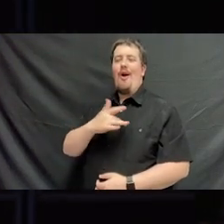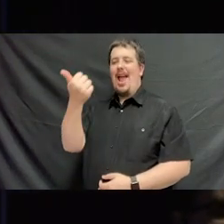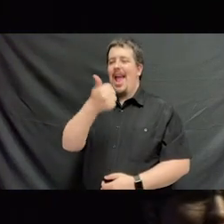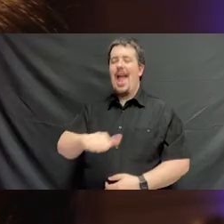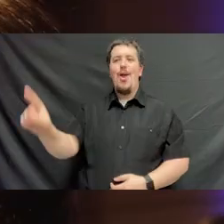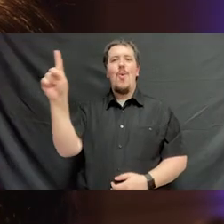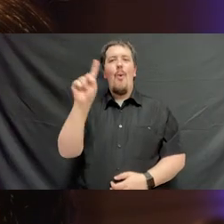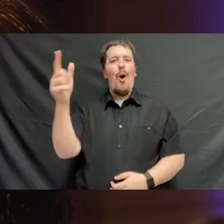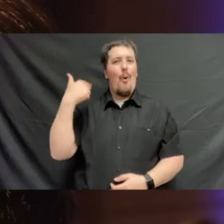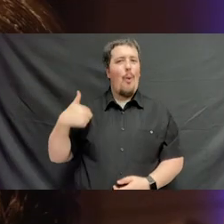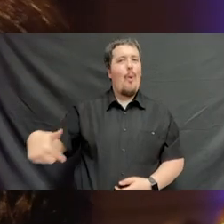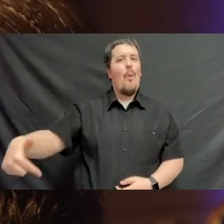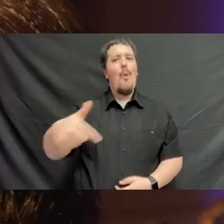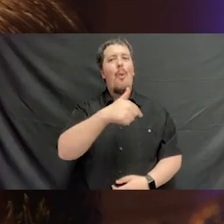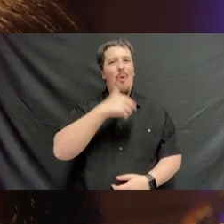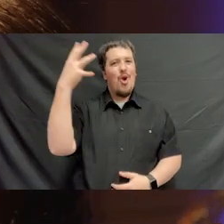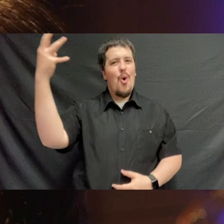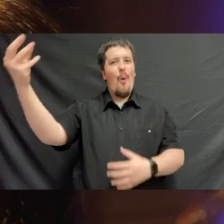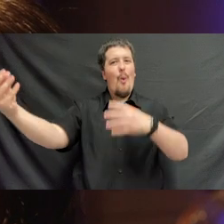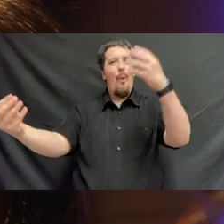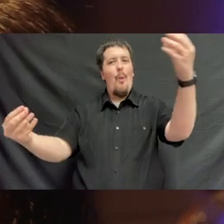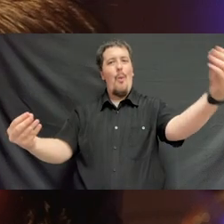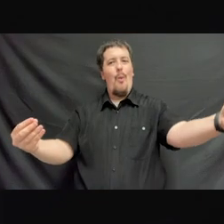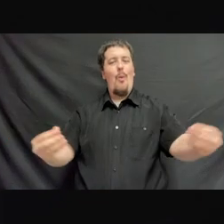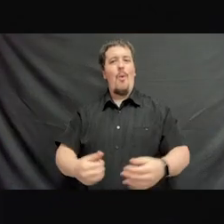Wherever we may roam